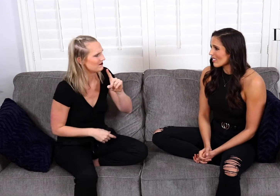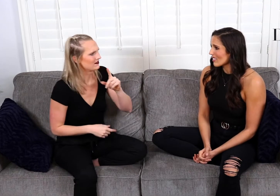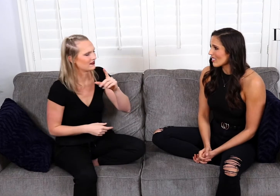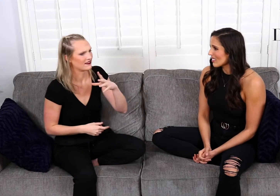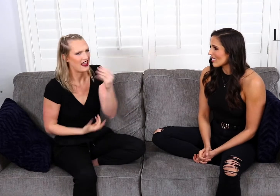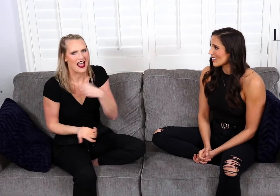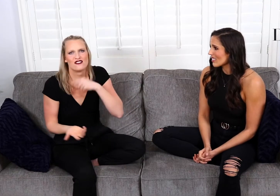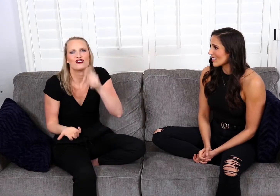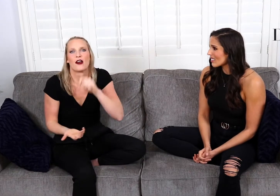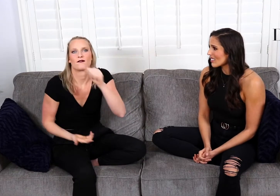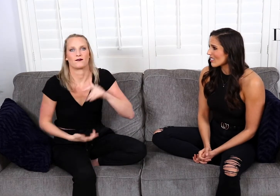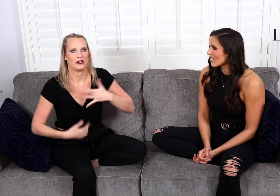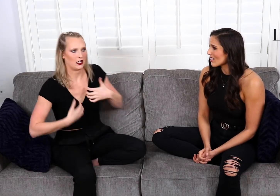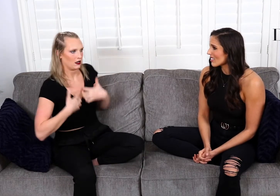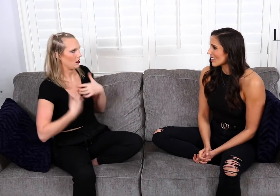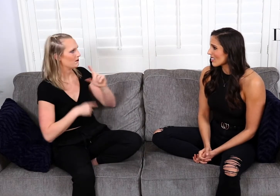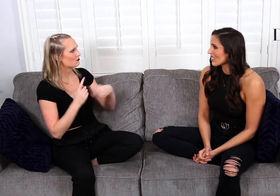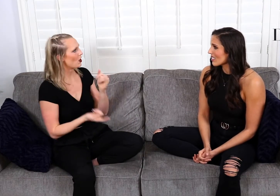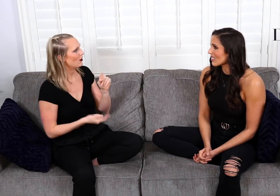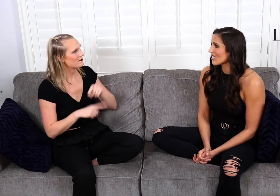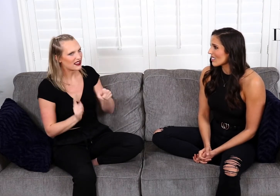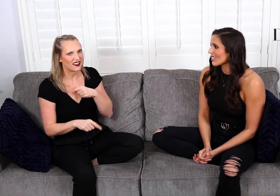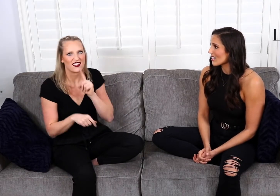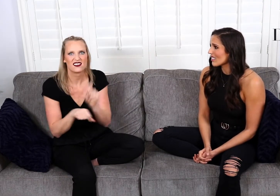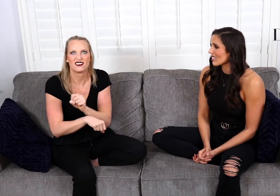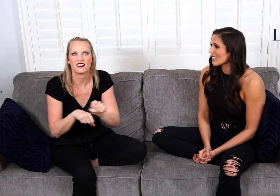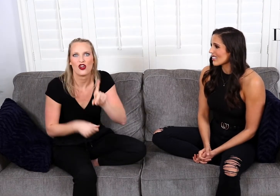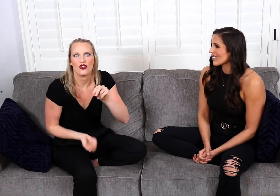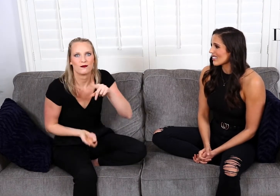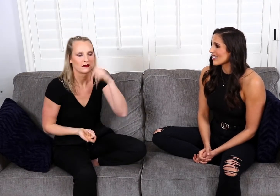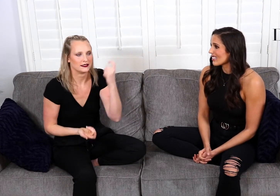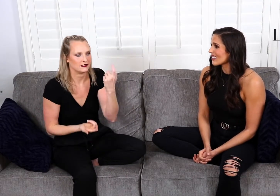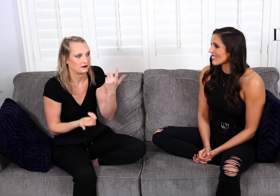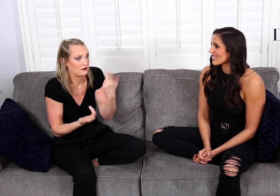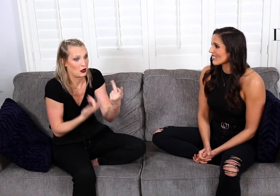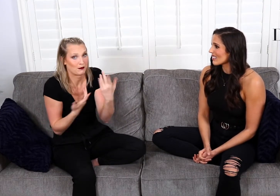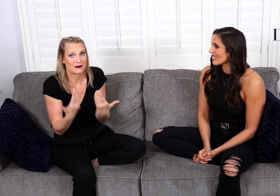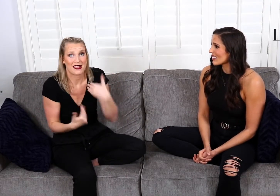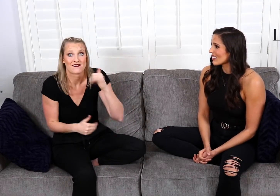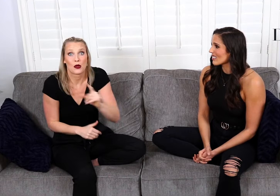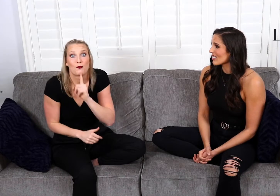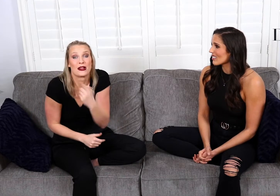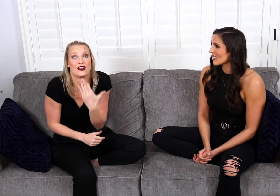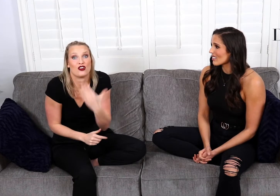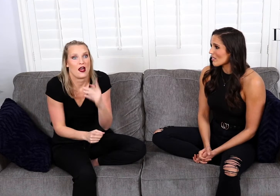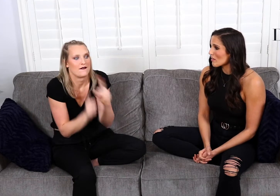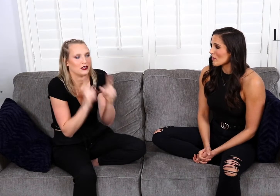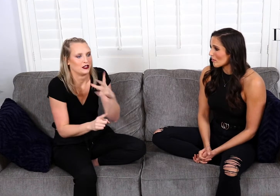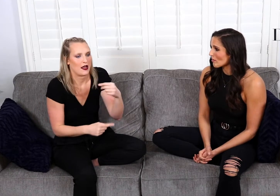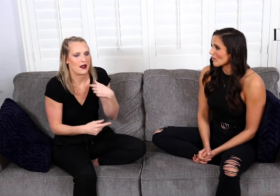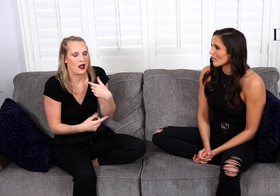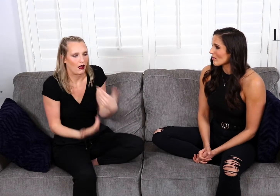and I shouldn't have to feel taken back, but I actually did. because maybe we had a really good connection and conversation